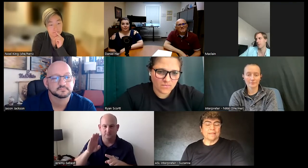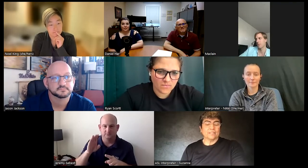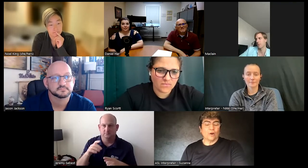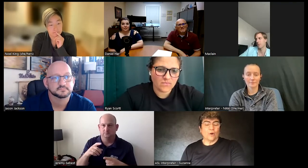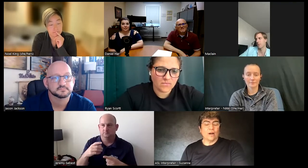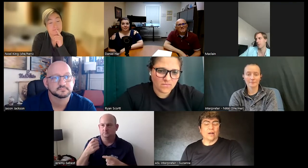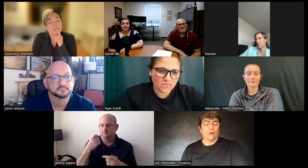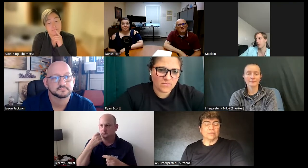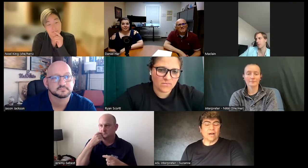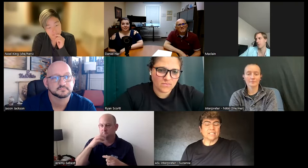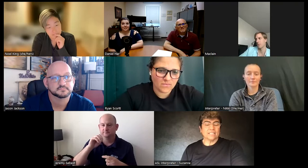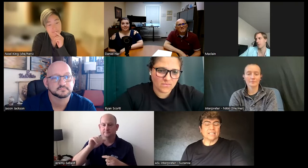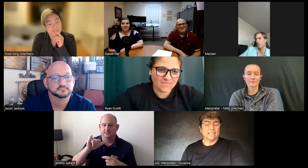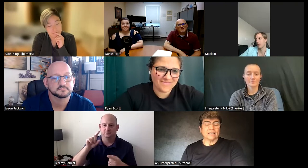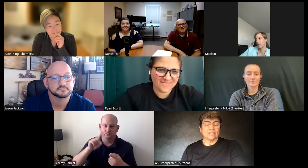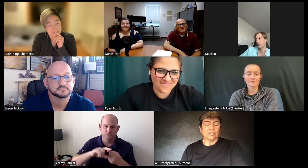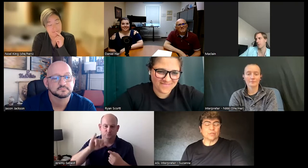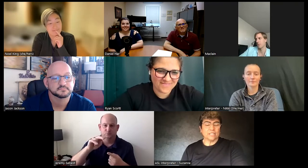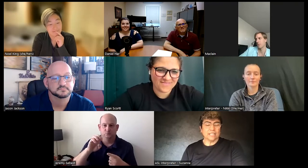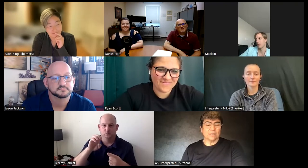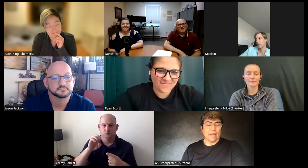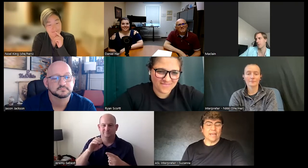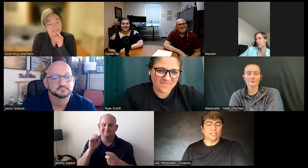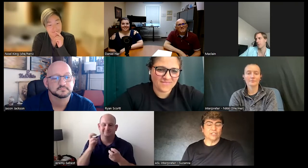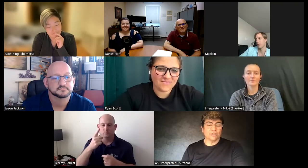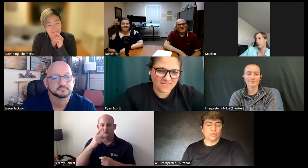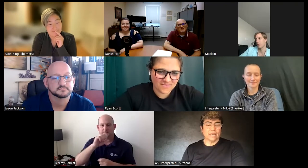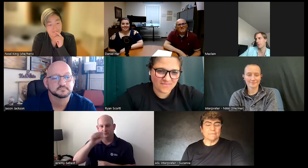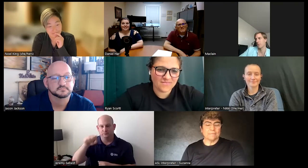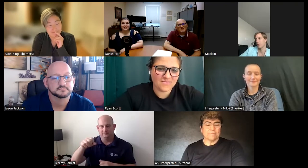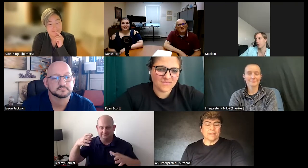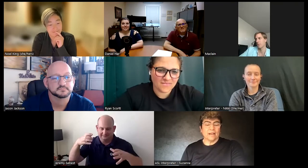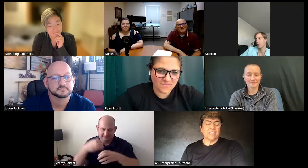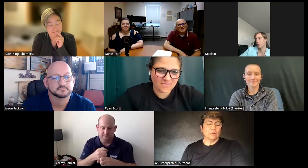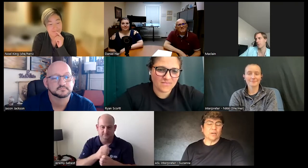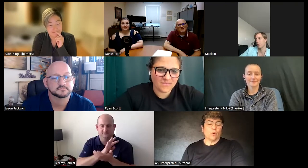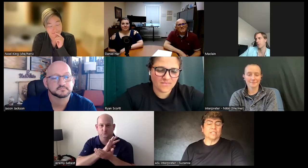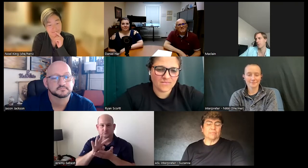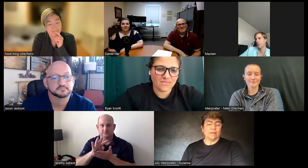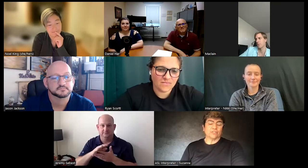so I went to Boston just recently in May to June uh it was a one semester